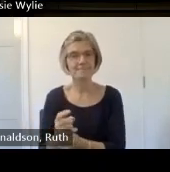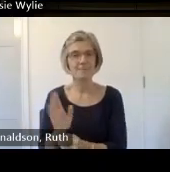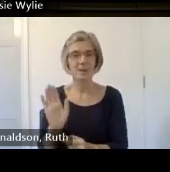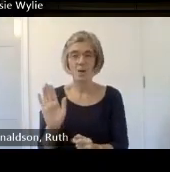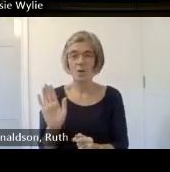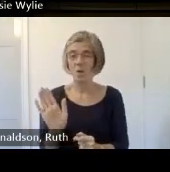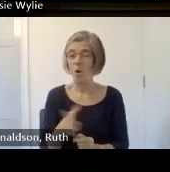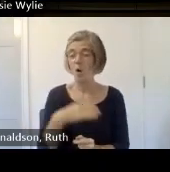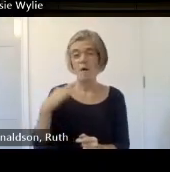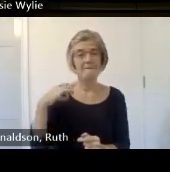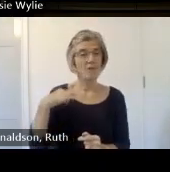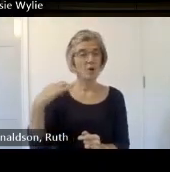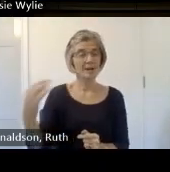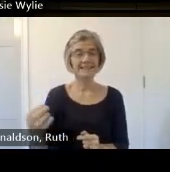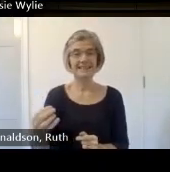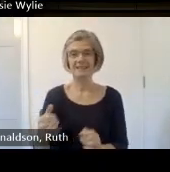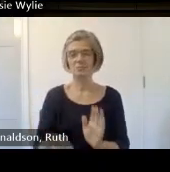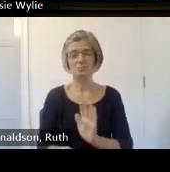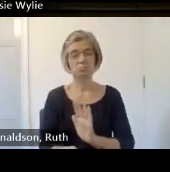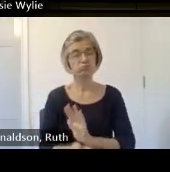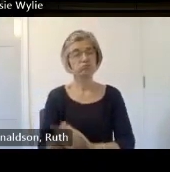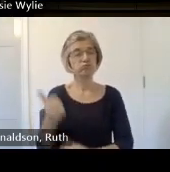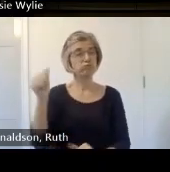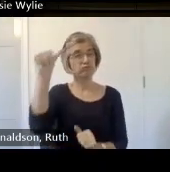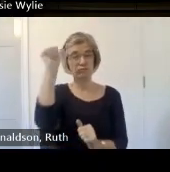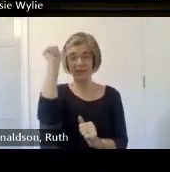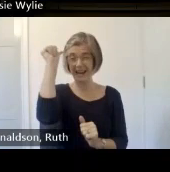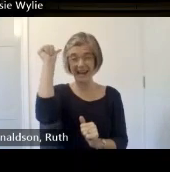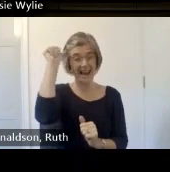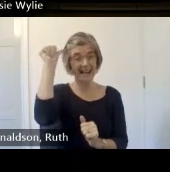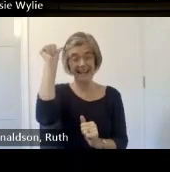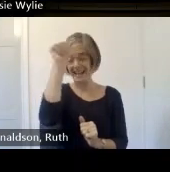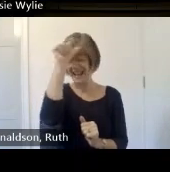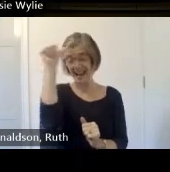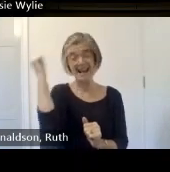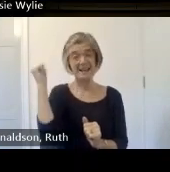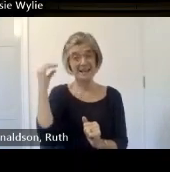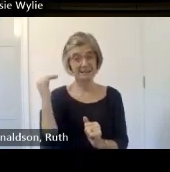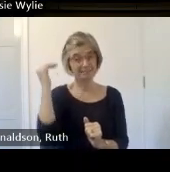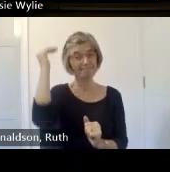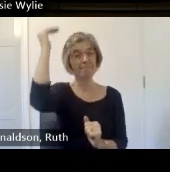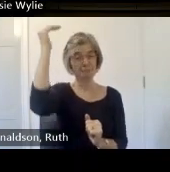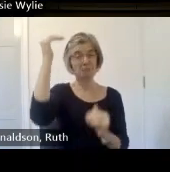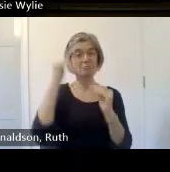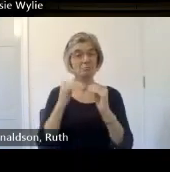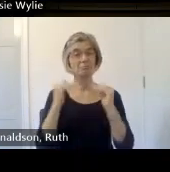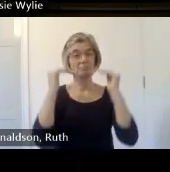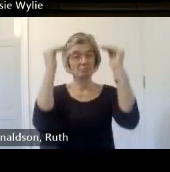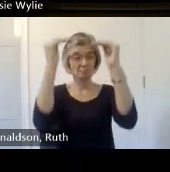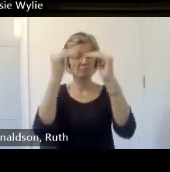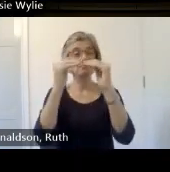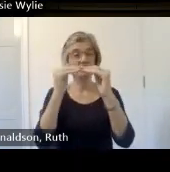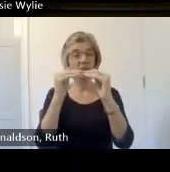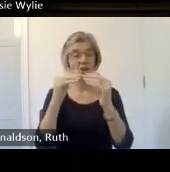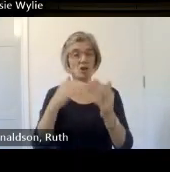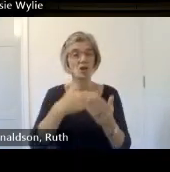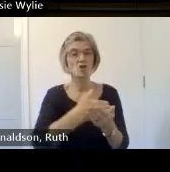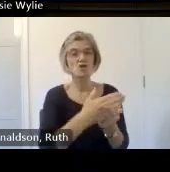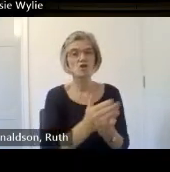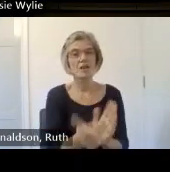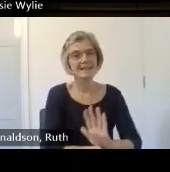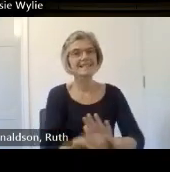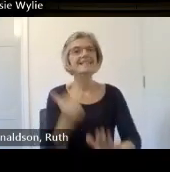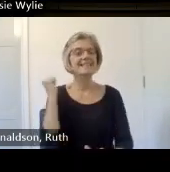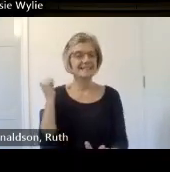have phds Masters um so we all come together and skill share and it's a constant again reviewing